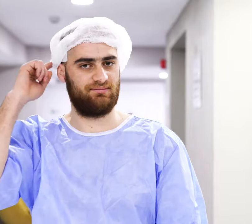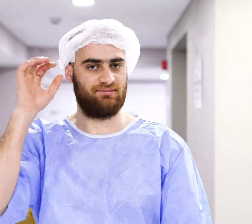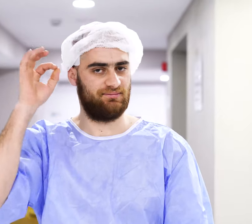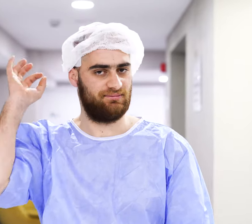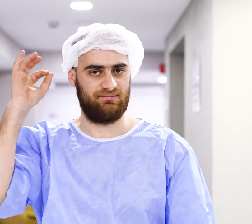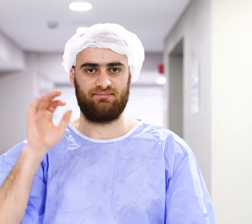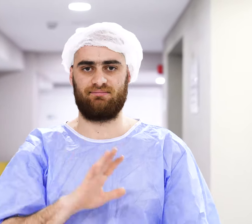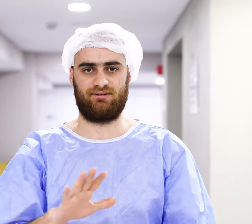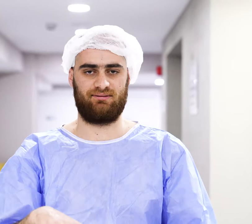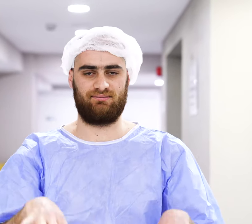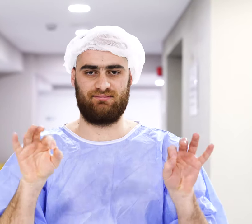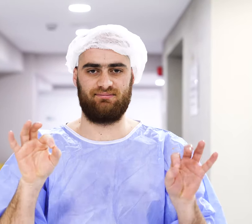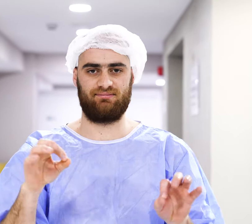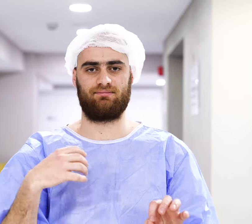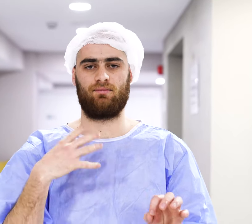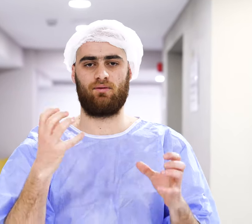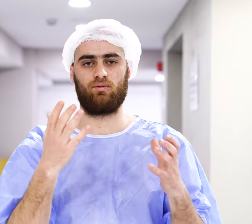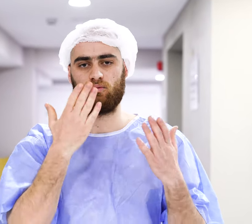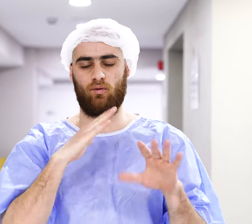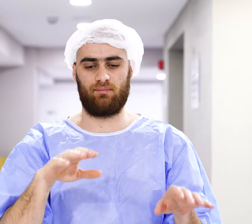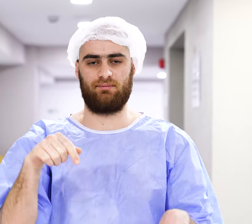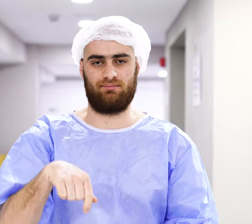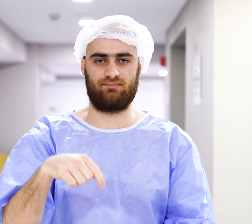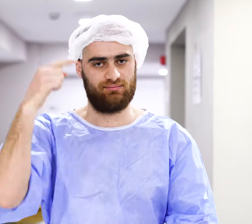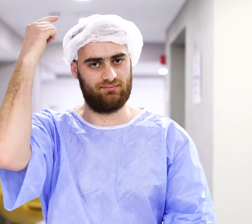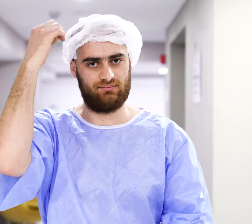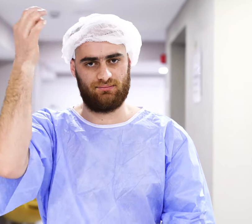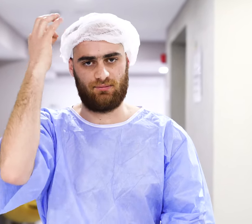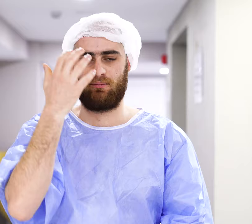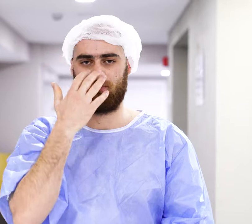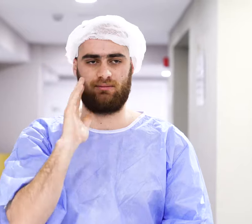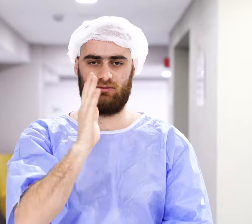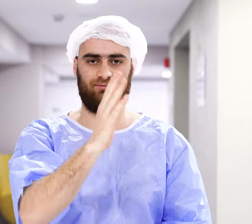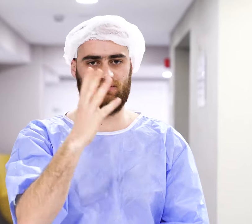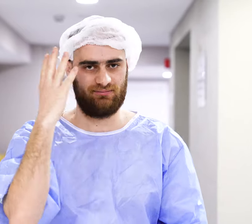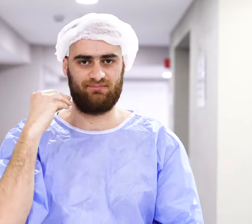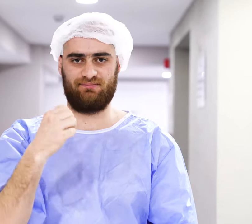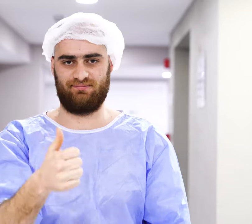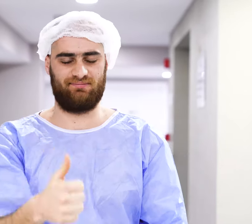The extracting session is done, Now I am ready for the transplanting procedure.